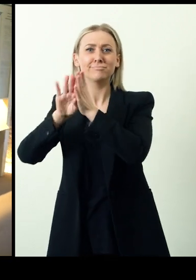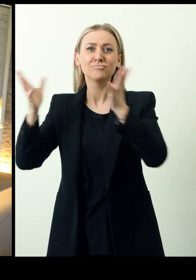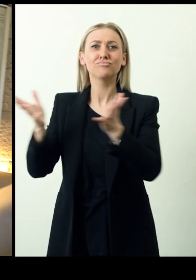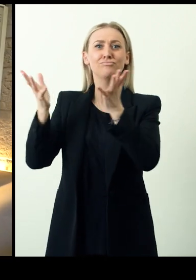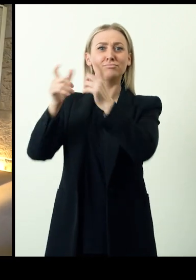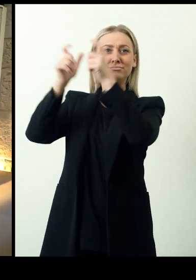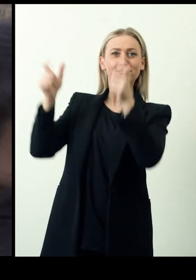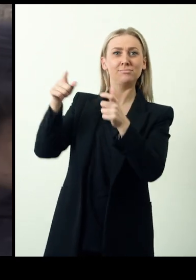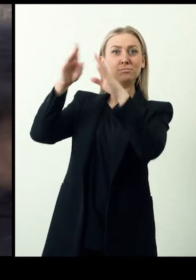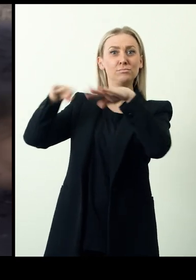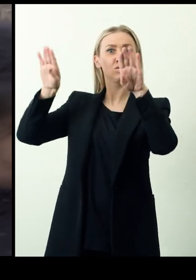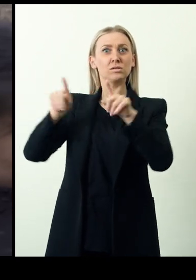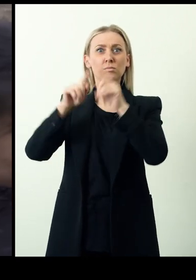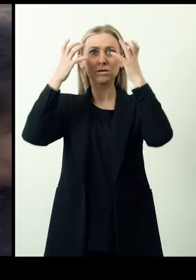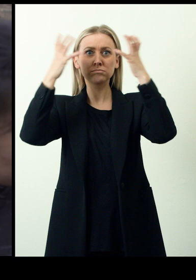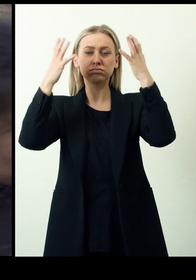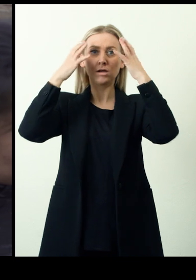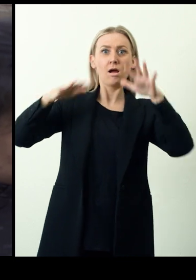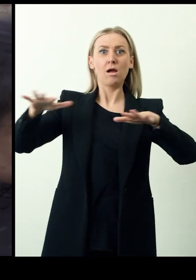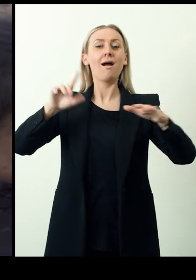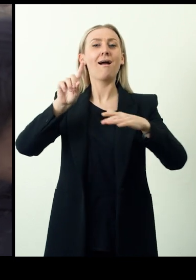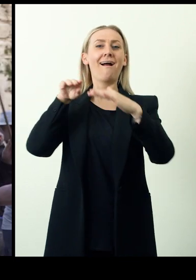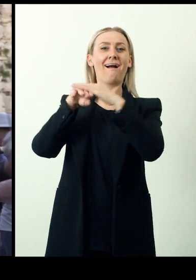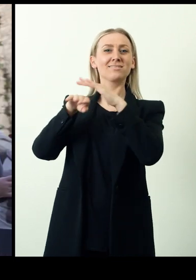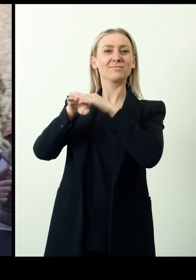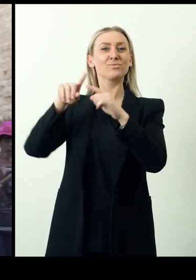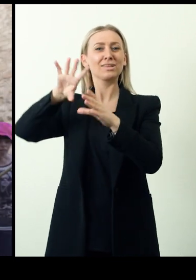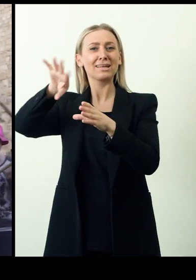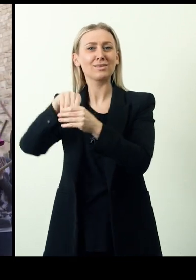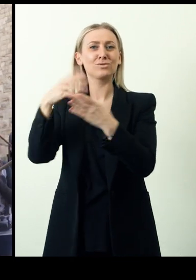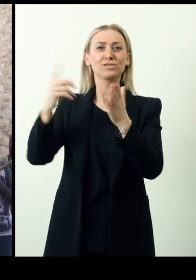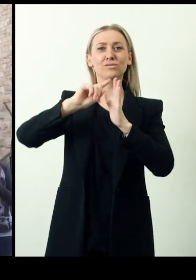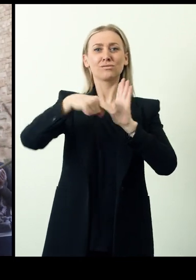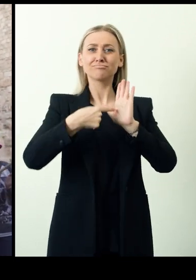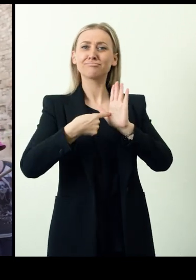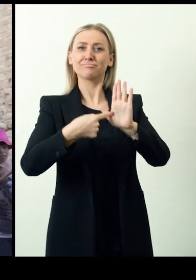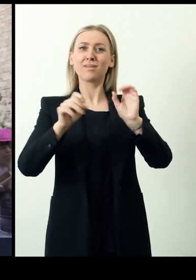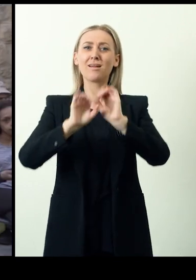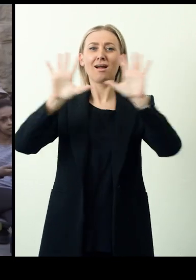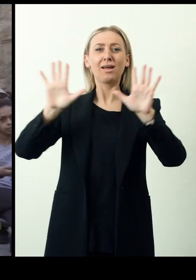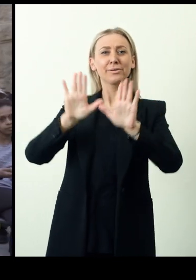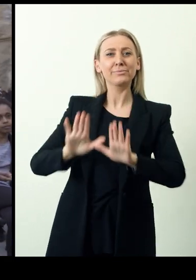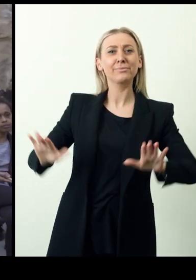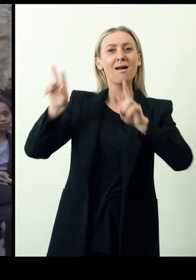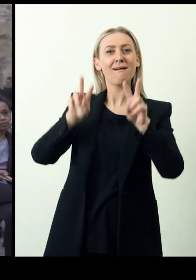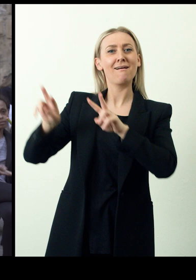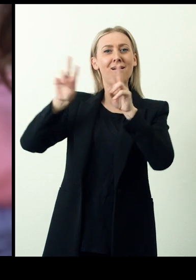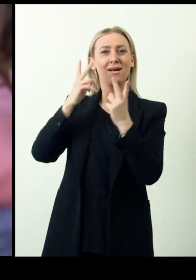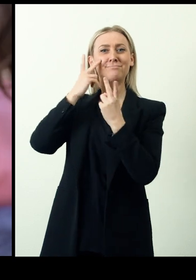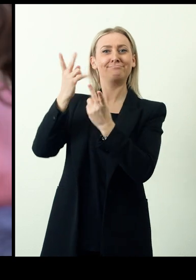a trailblazing stress free model of accessibility and inclusivity it is the role model for the country's Museum Accessibility Forum.